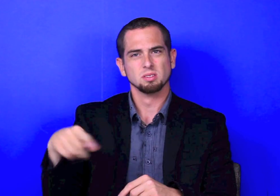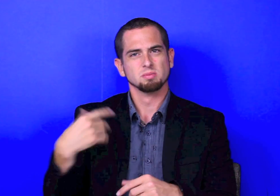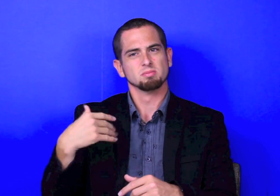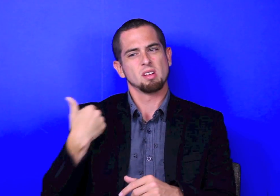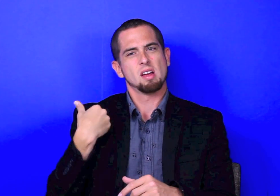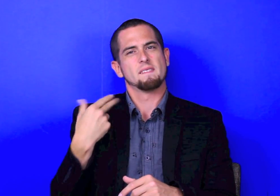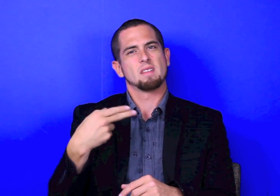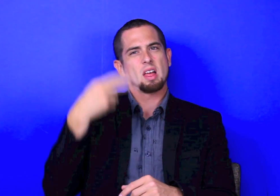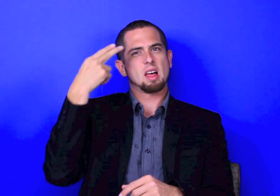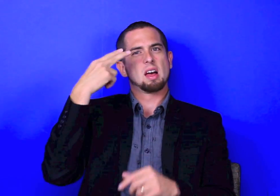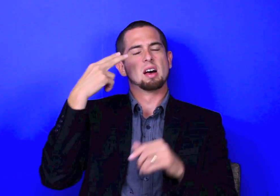Washington Post, CNN, USA Today, Drudge Report, Huffington Post